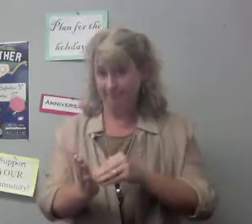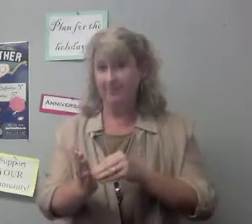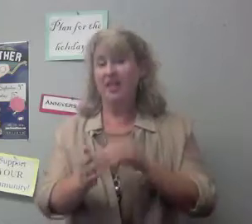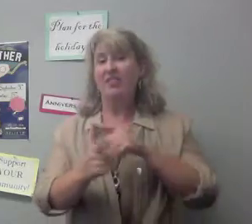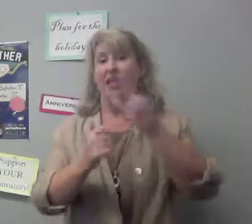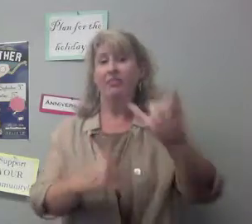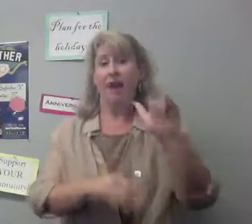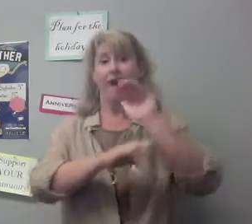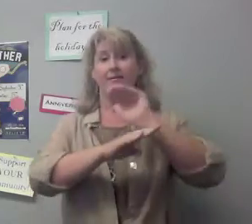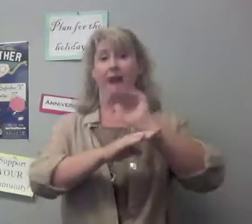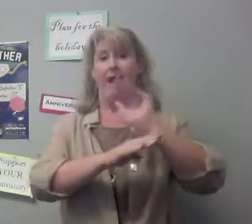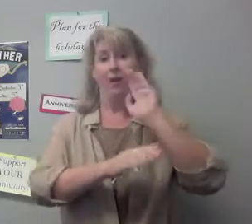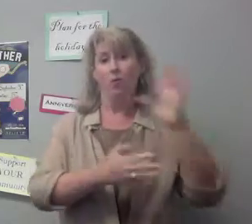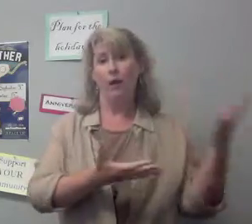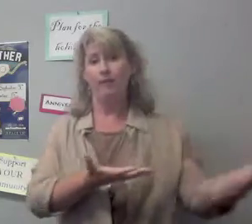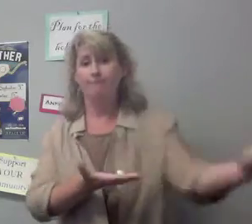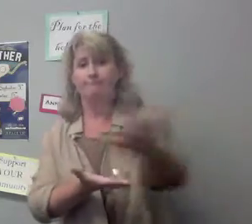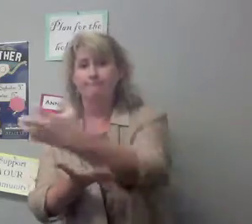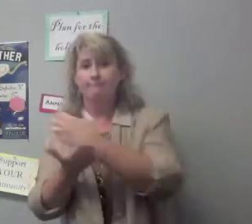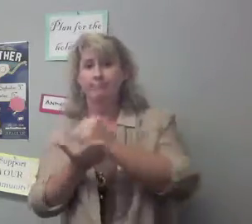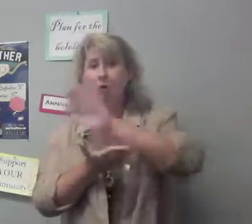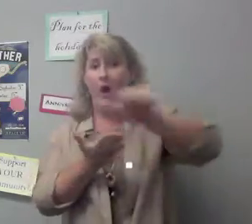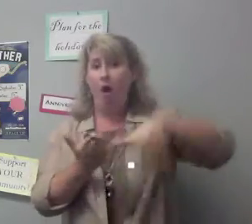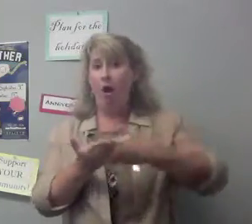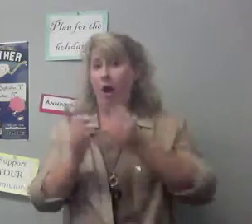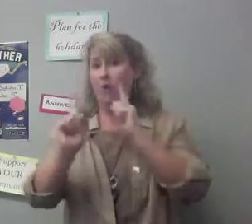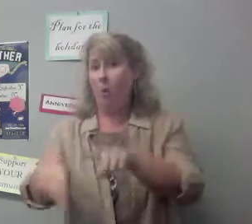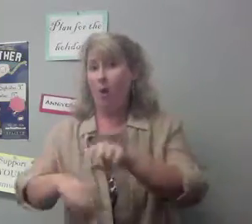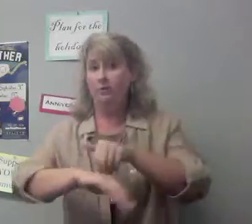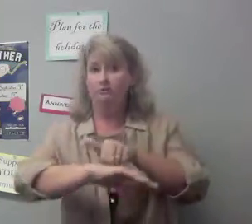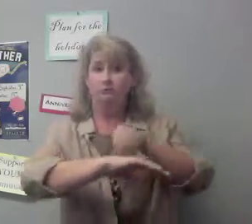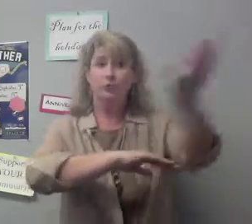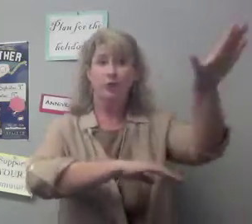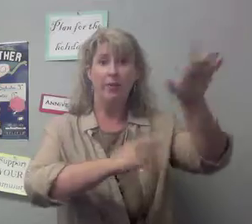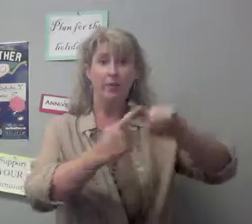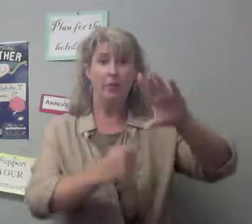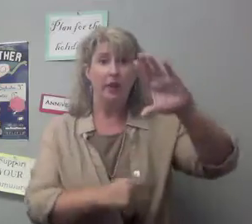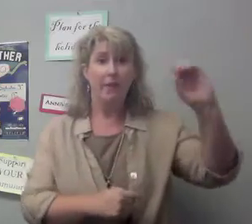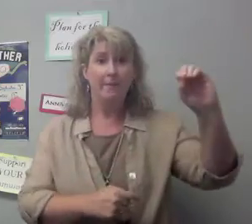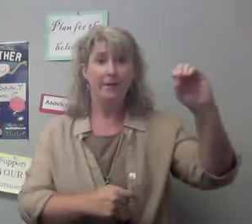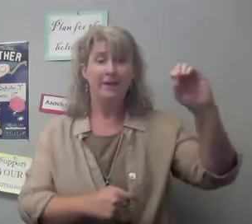That evening, we will collect all orders and ship them off to the company.